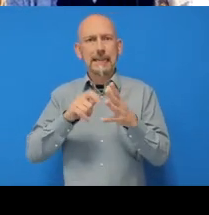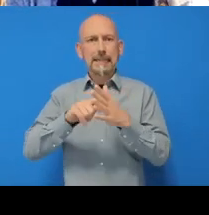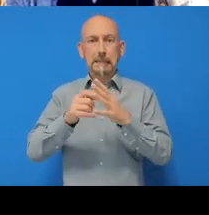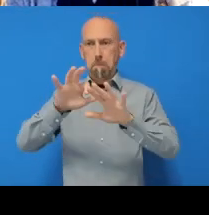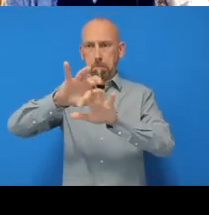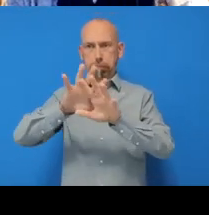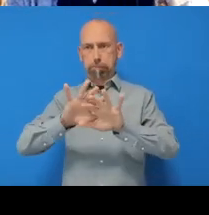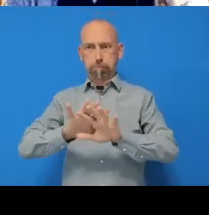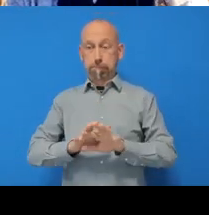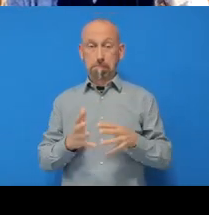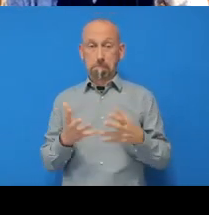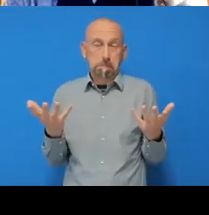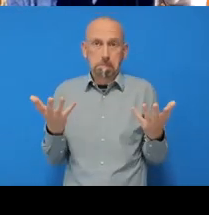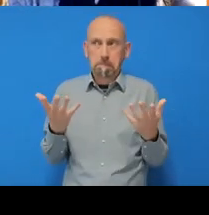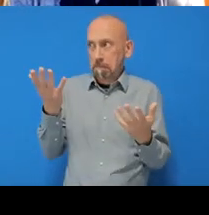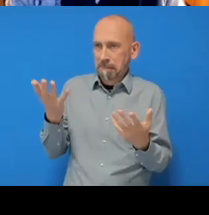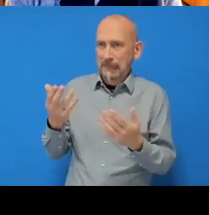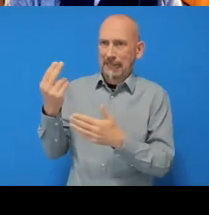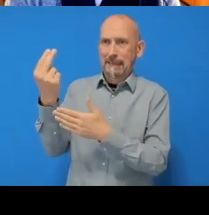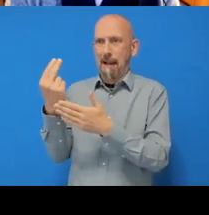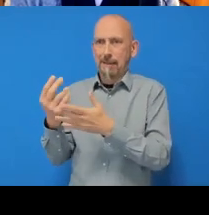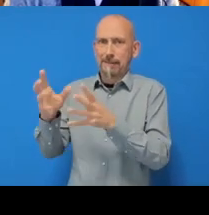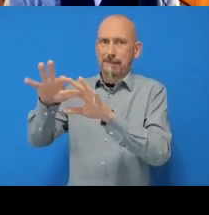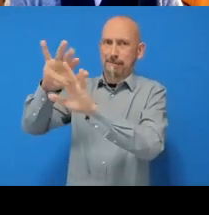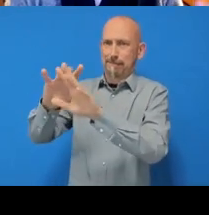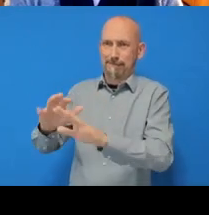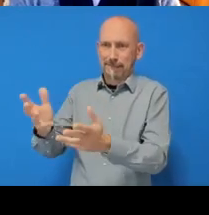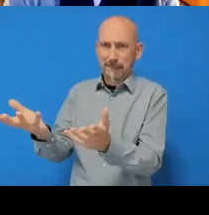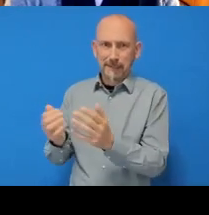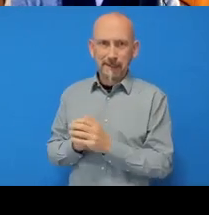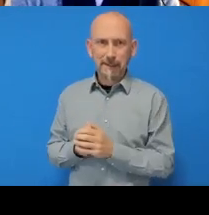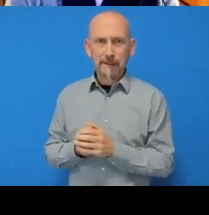‘randomart’, I think it's called, which is kind of like your complicated